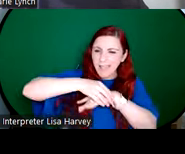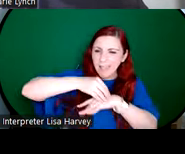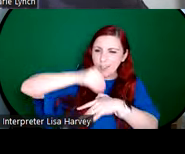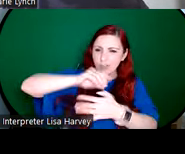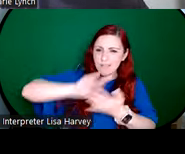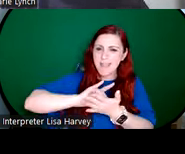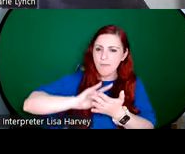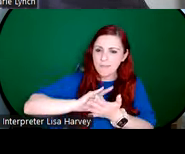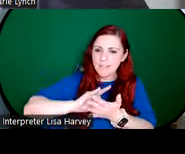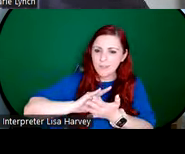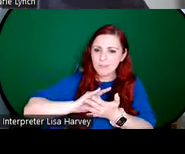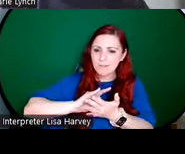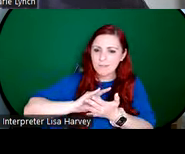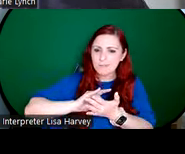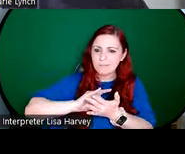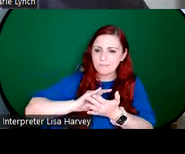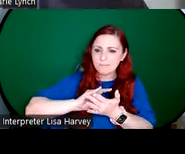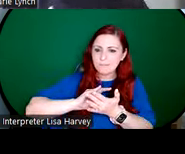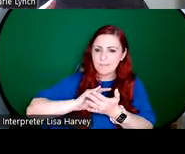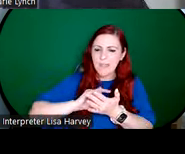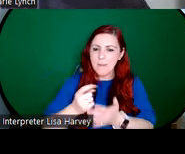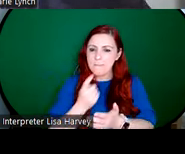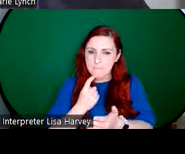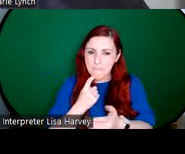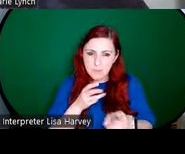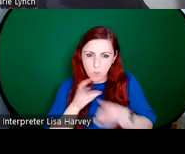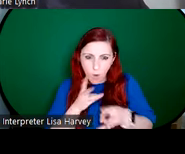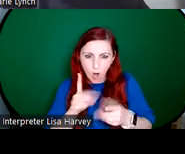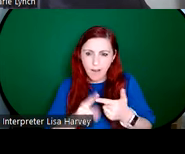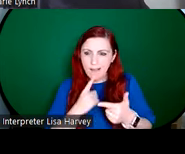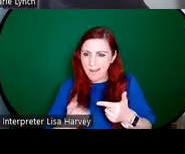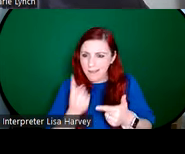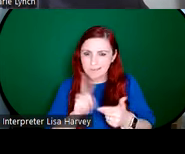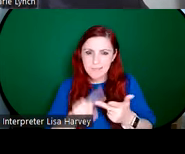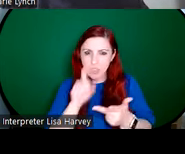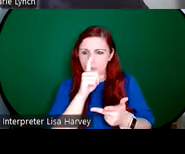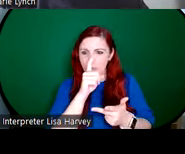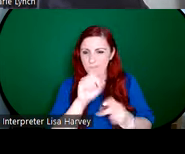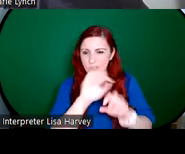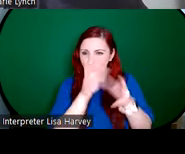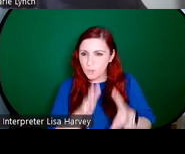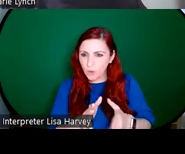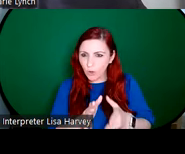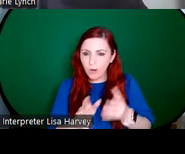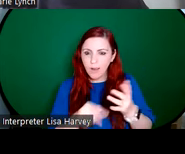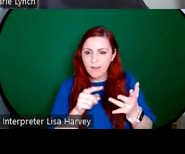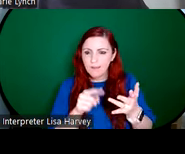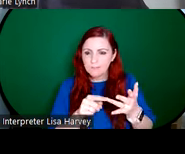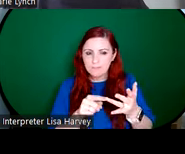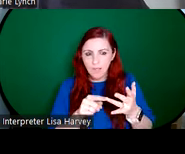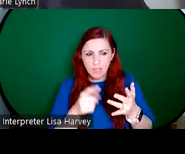terms of metalwork, illumination, sculpture, and looking at early Christian art